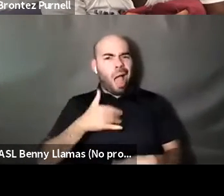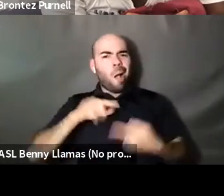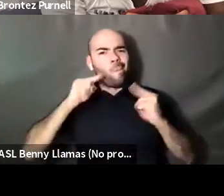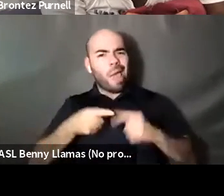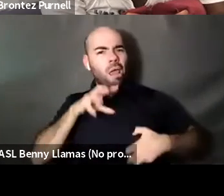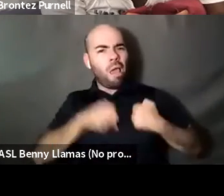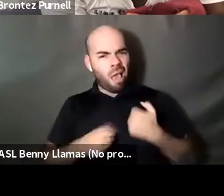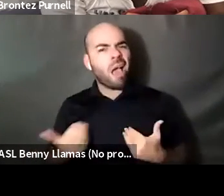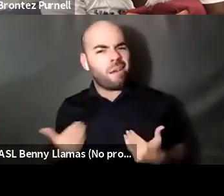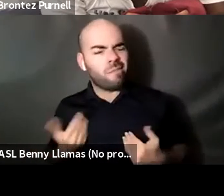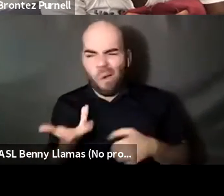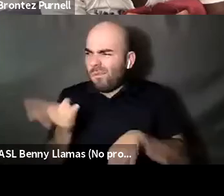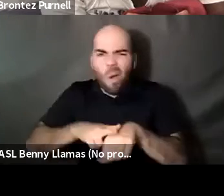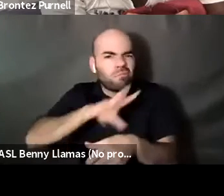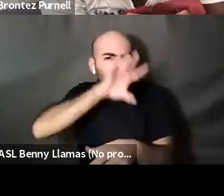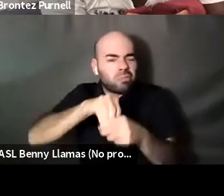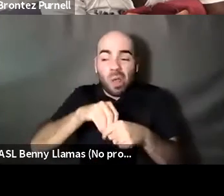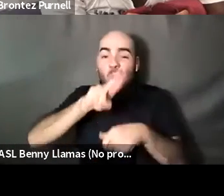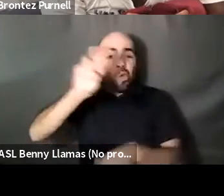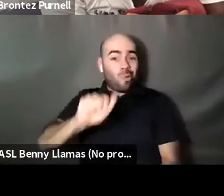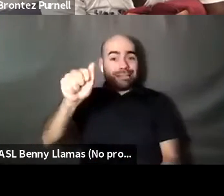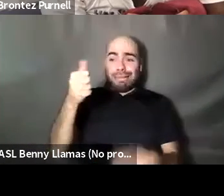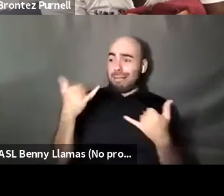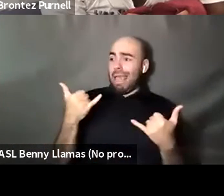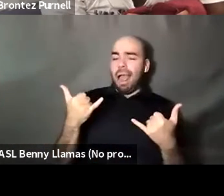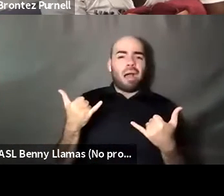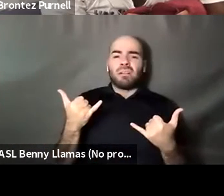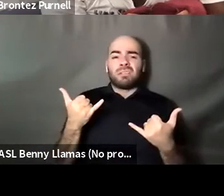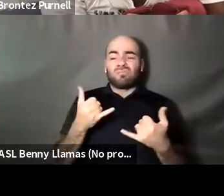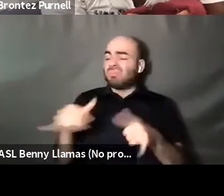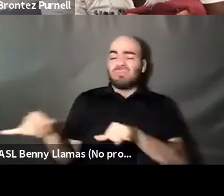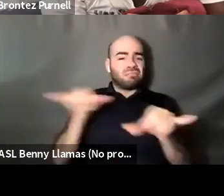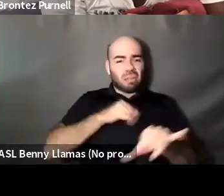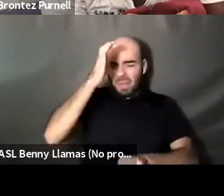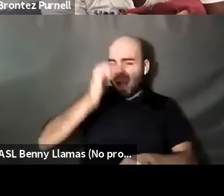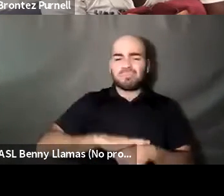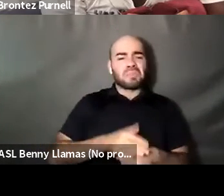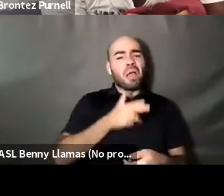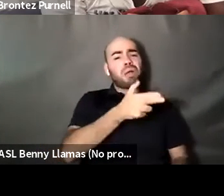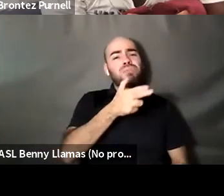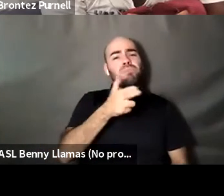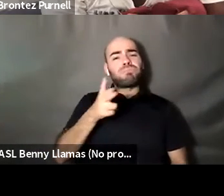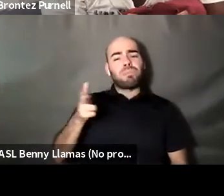Nahshon Anderson: At this point it is it is just that a shooting range. Now of course we don't people want to gate and they want to, you know,